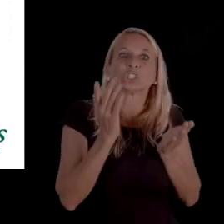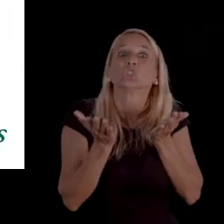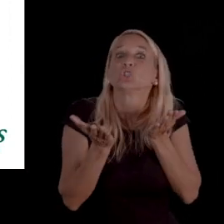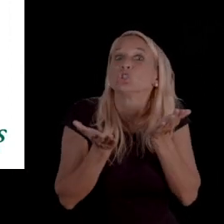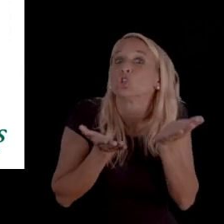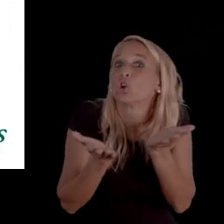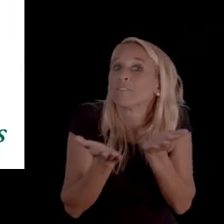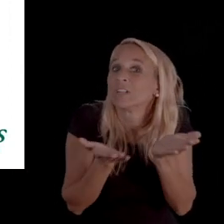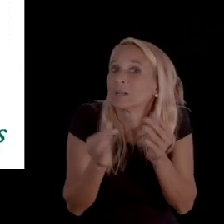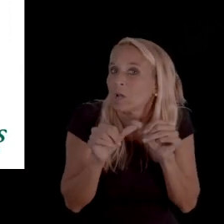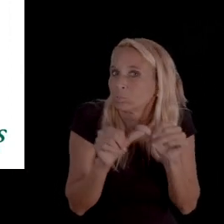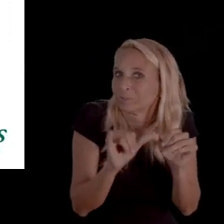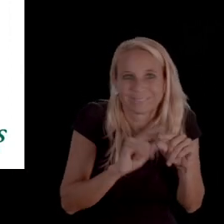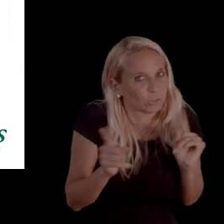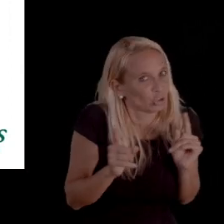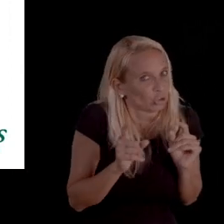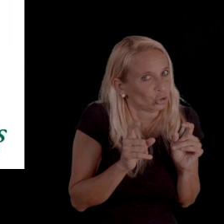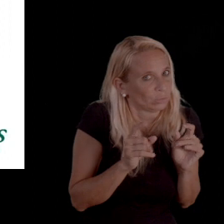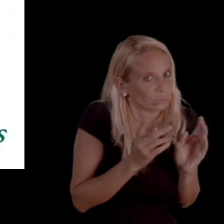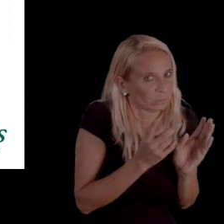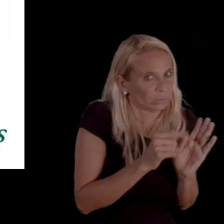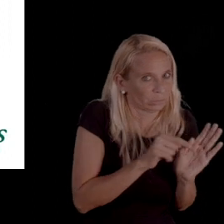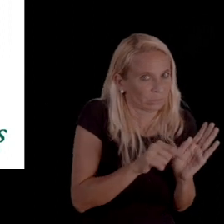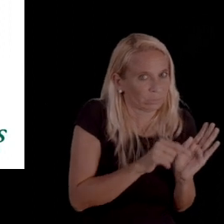to ask for the service to be continued.